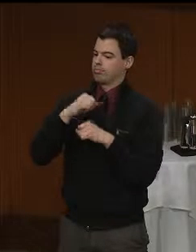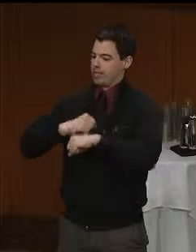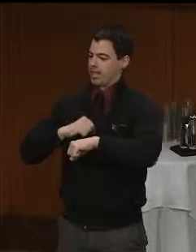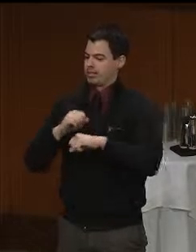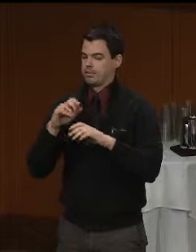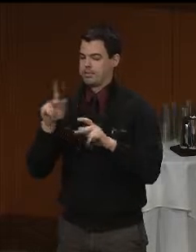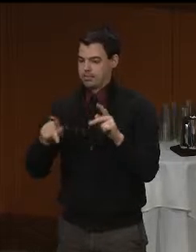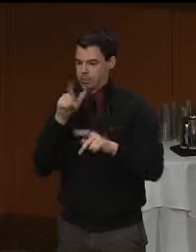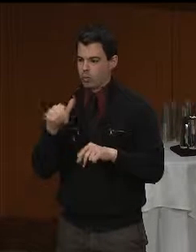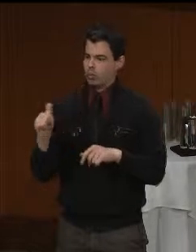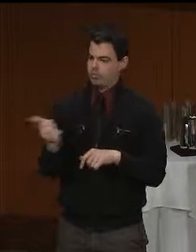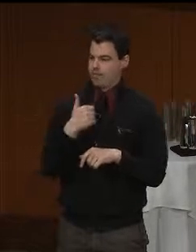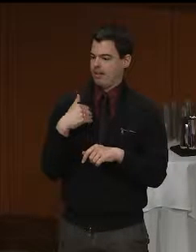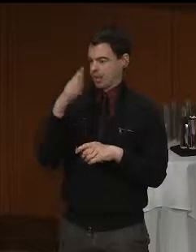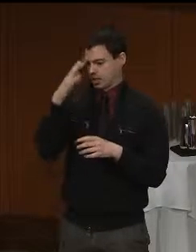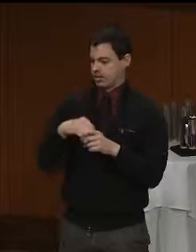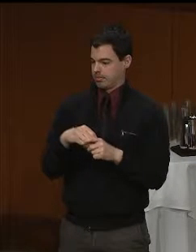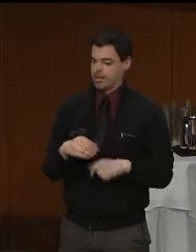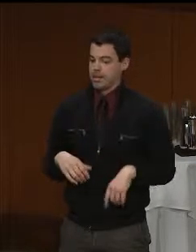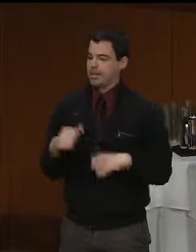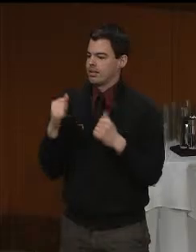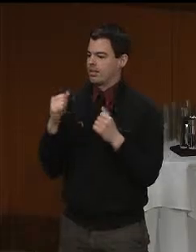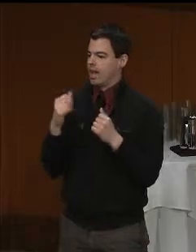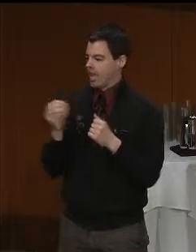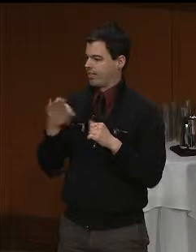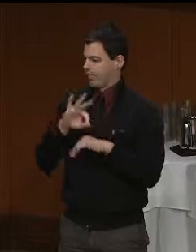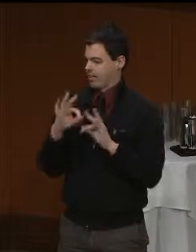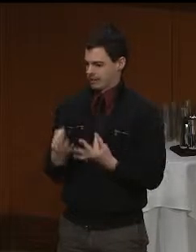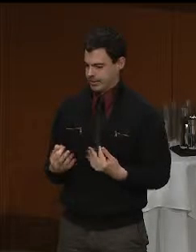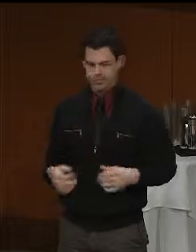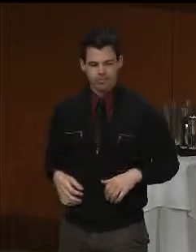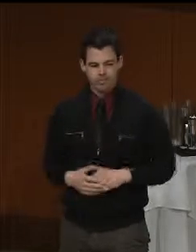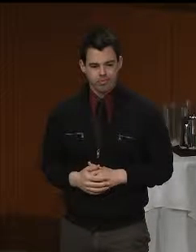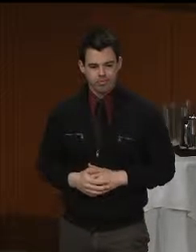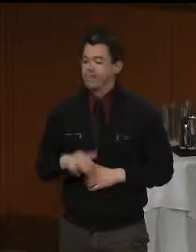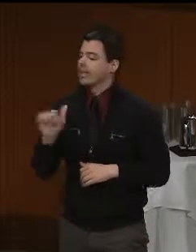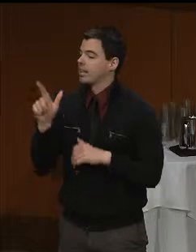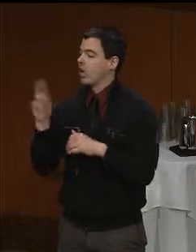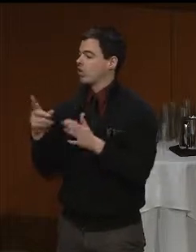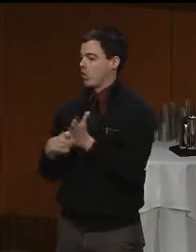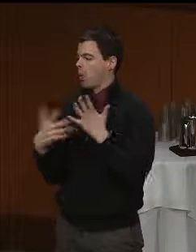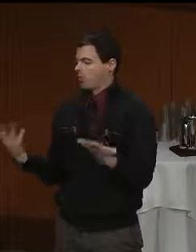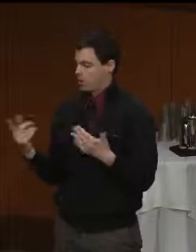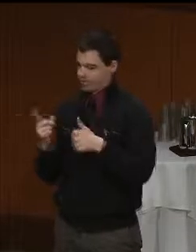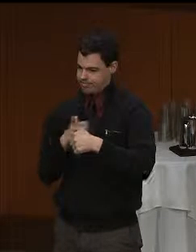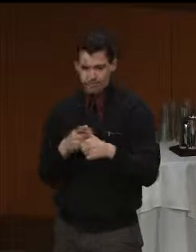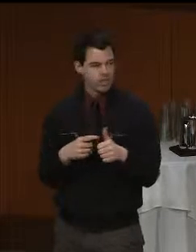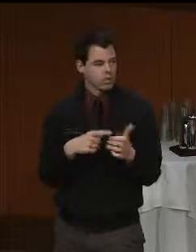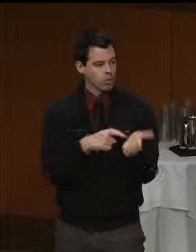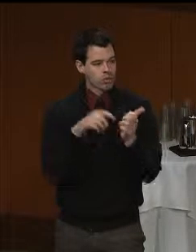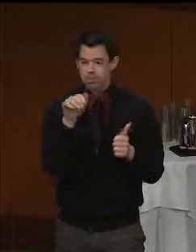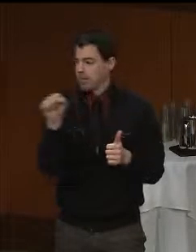members. Some of the laws' requirements included requiring Mass Health, which is our Medicaid program